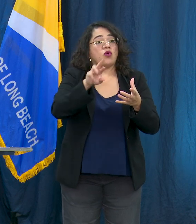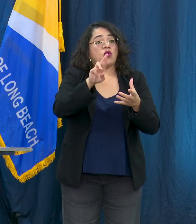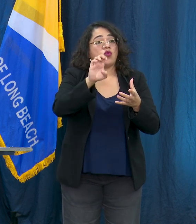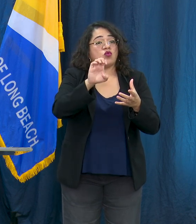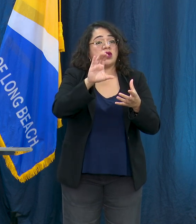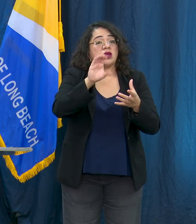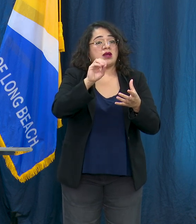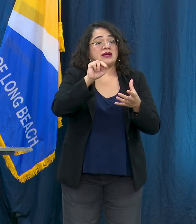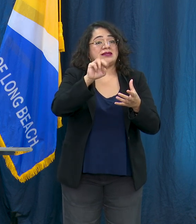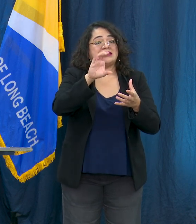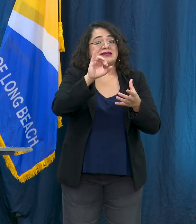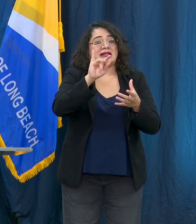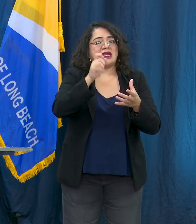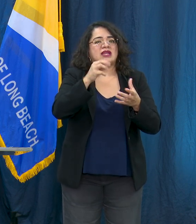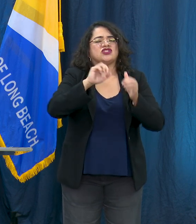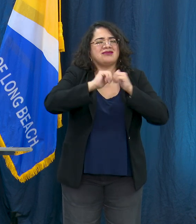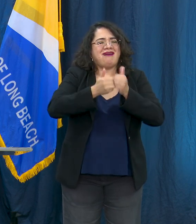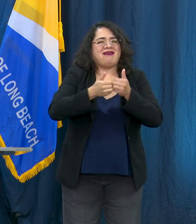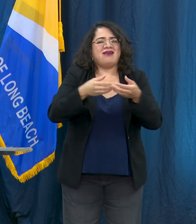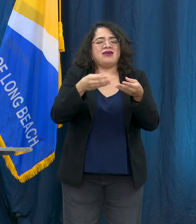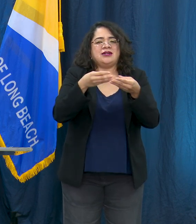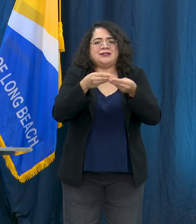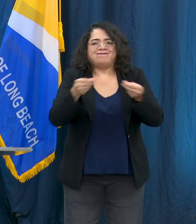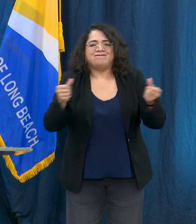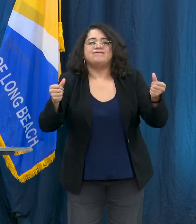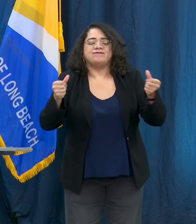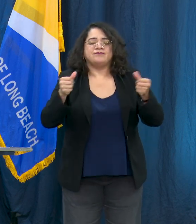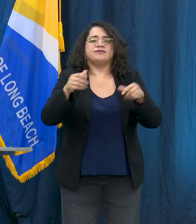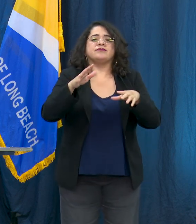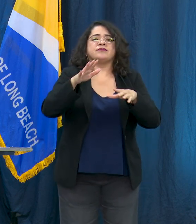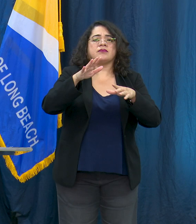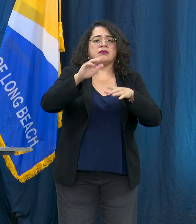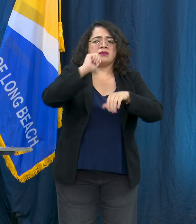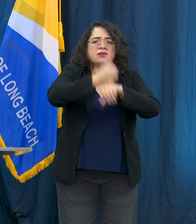opportunity to reflect community voice in planning policies and programs, it's